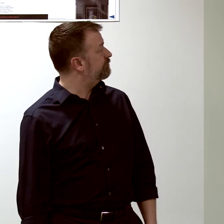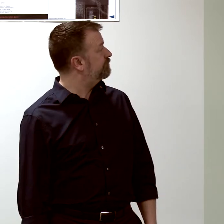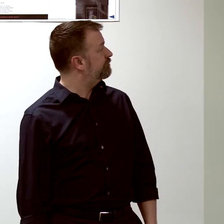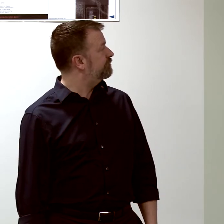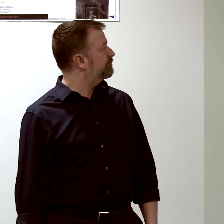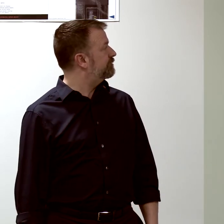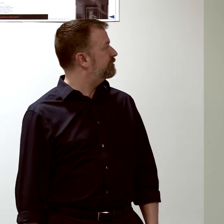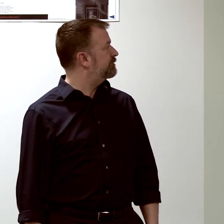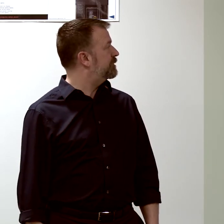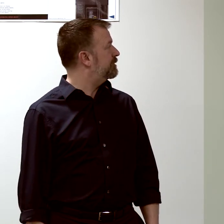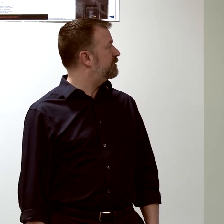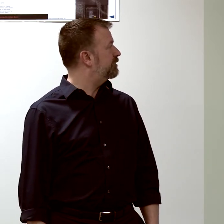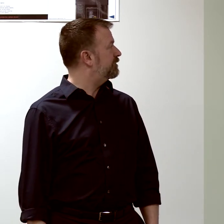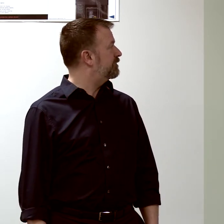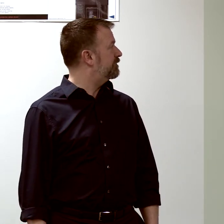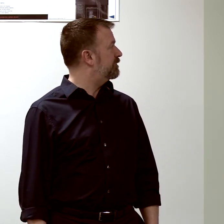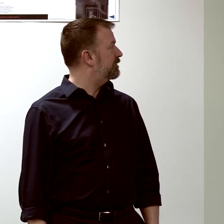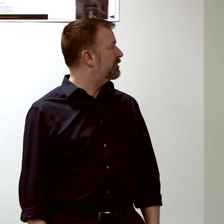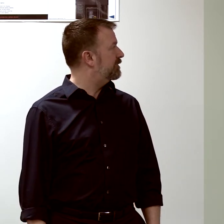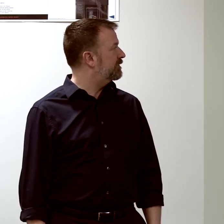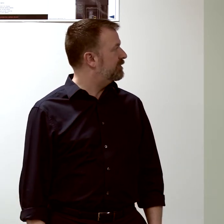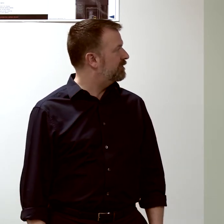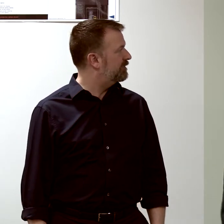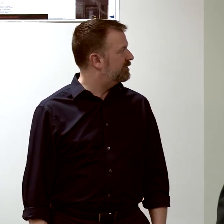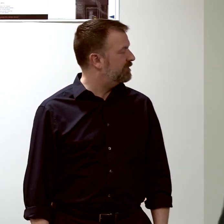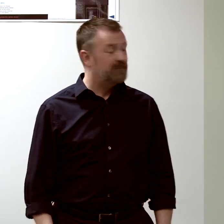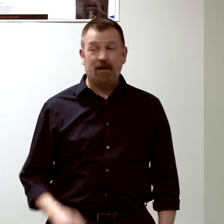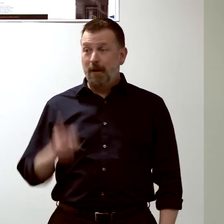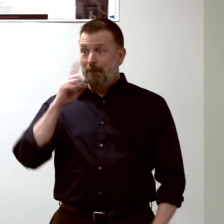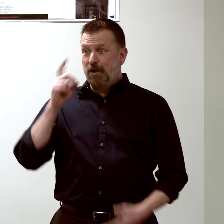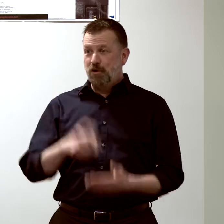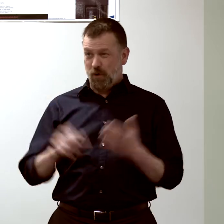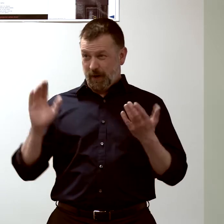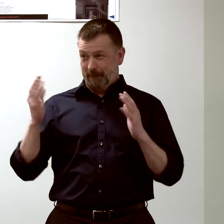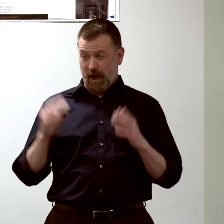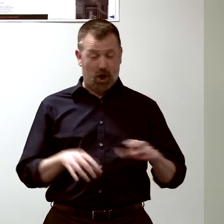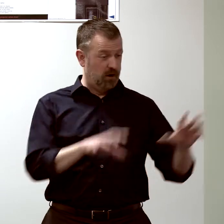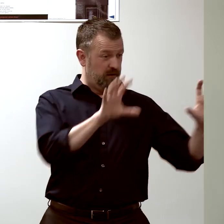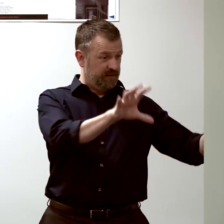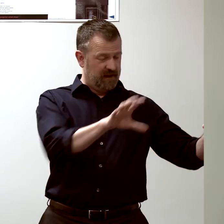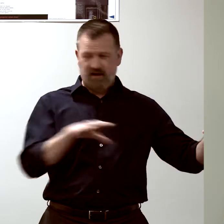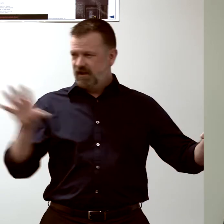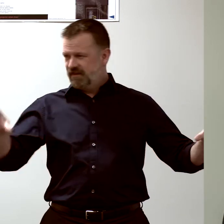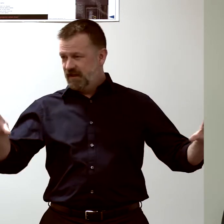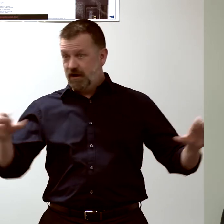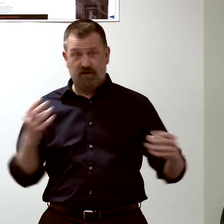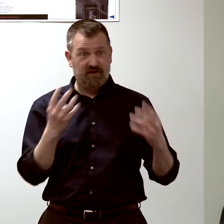but what you see here is that the gene patterns don't really match, and, in fact,